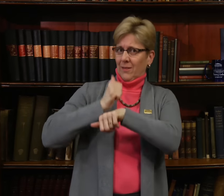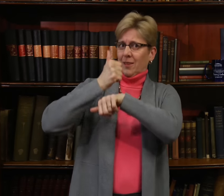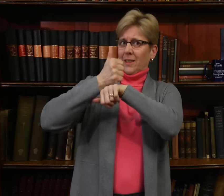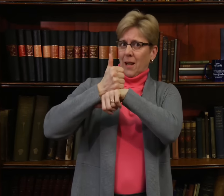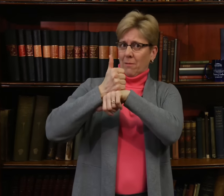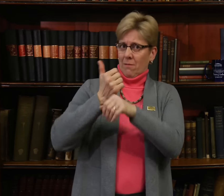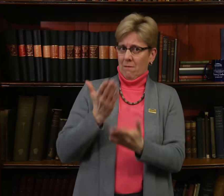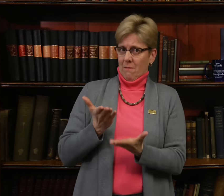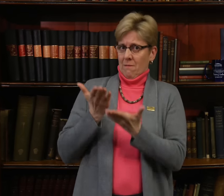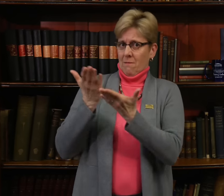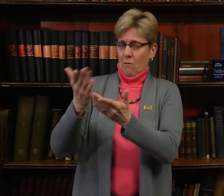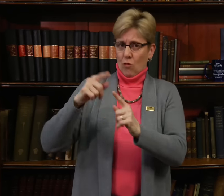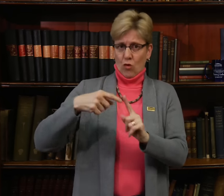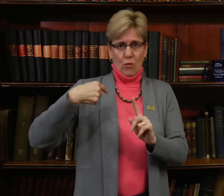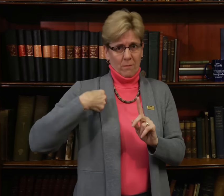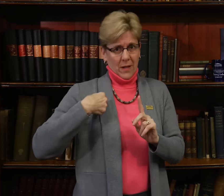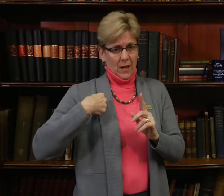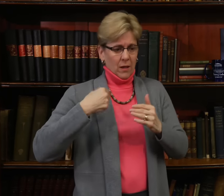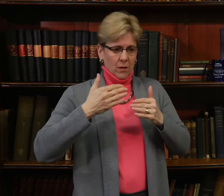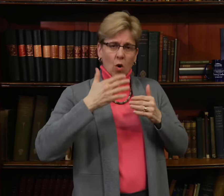have established it.